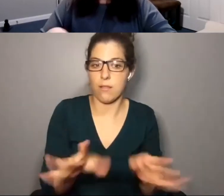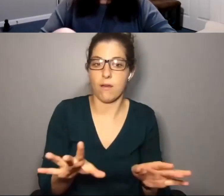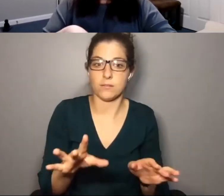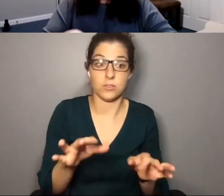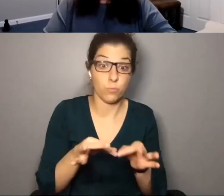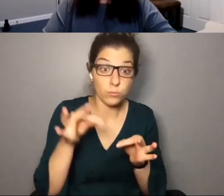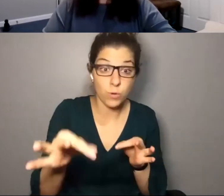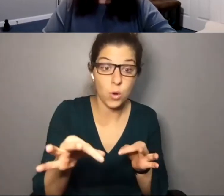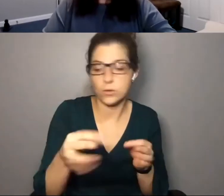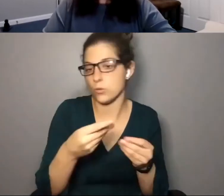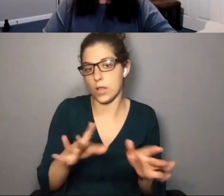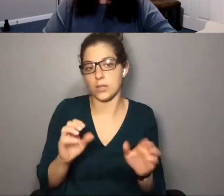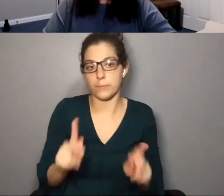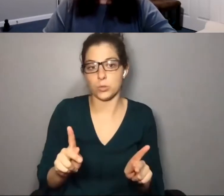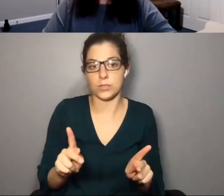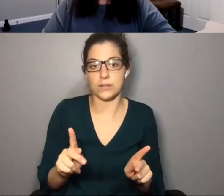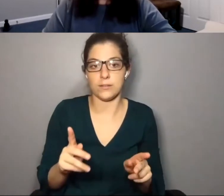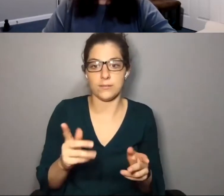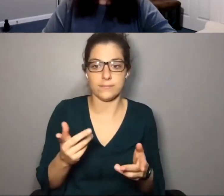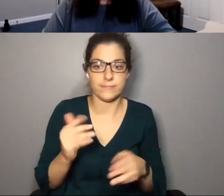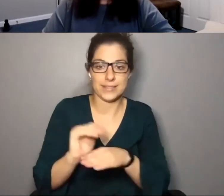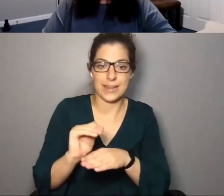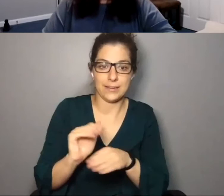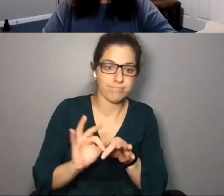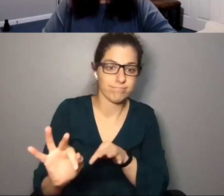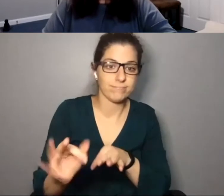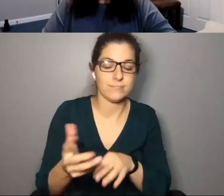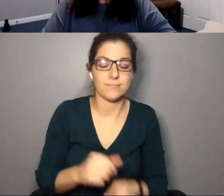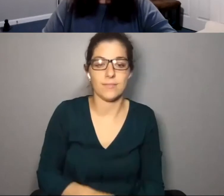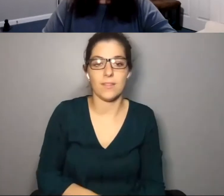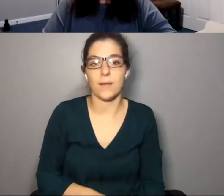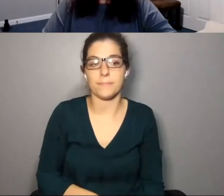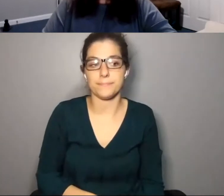Every time you postpone, you have lost the